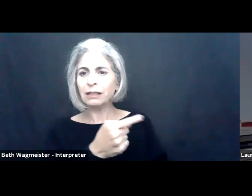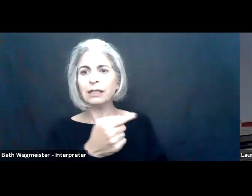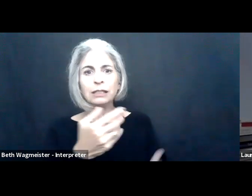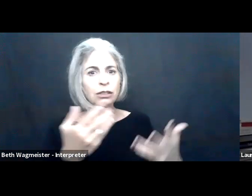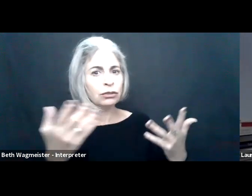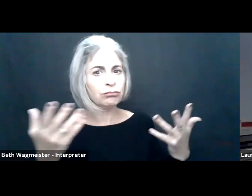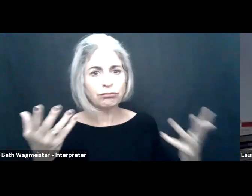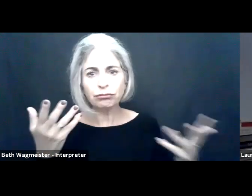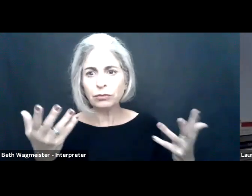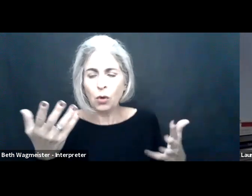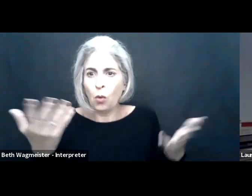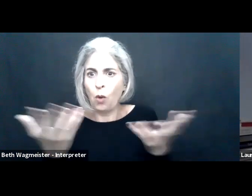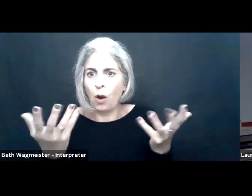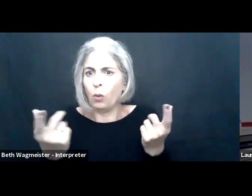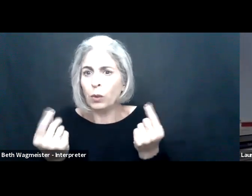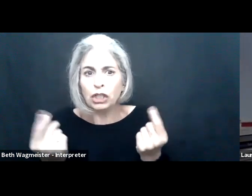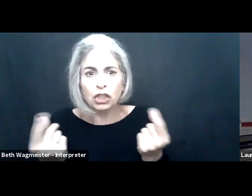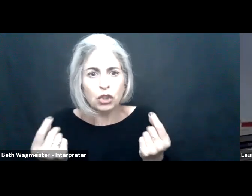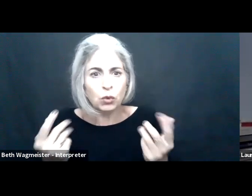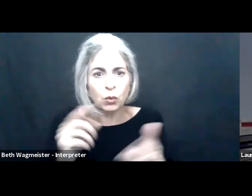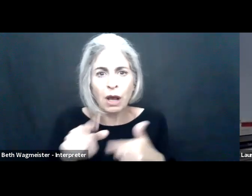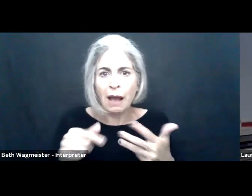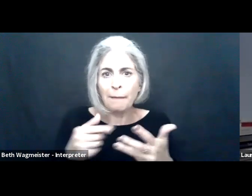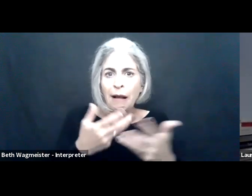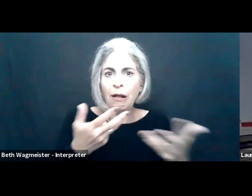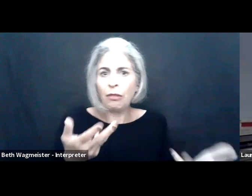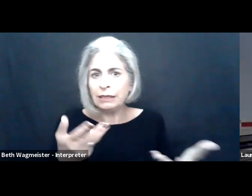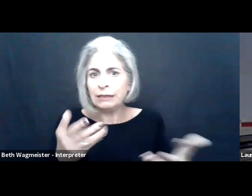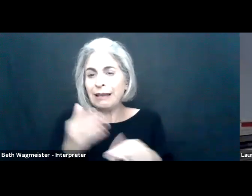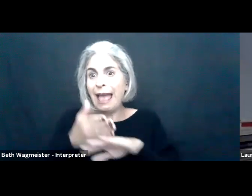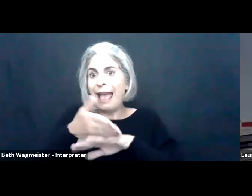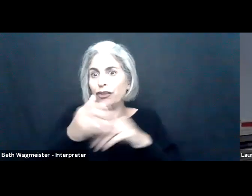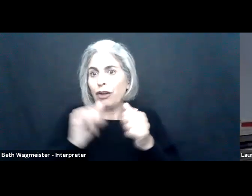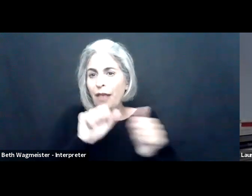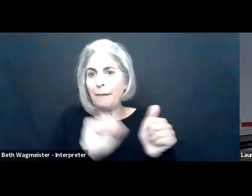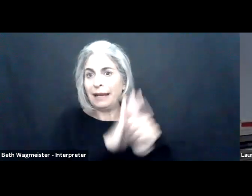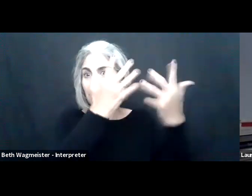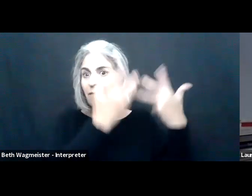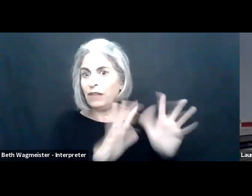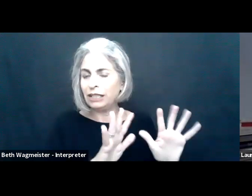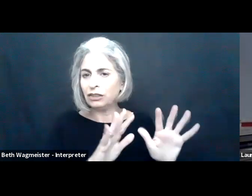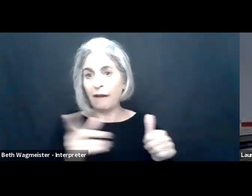working the way we did before was the common goal in that aftermath. we going to do about them? The losses we just discussed, what were